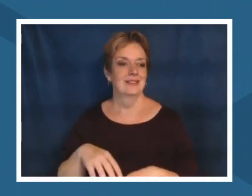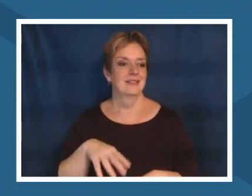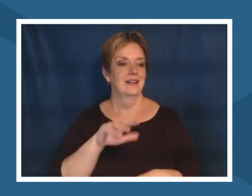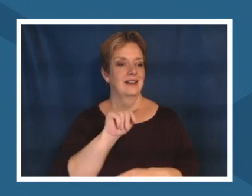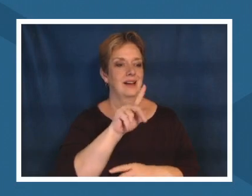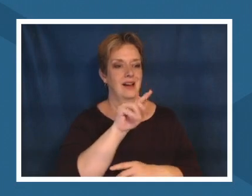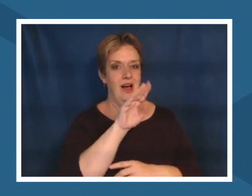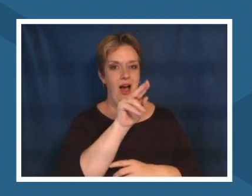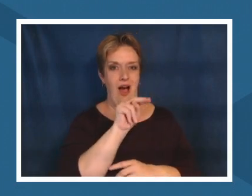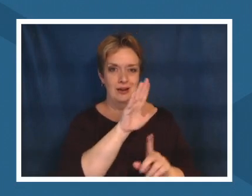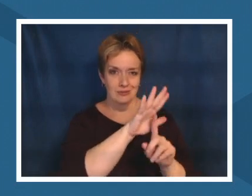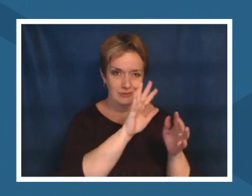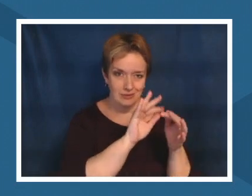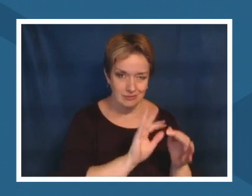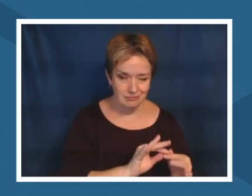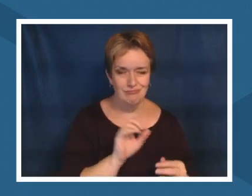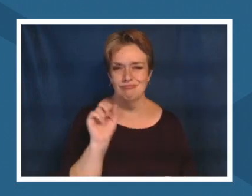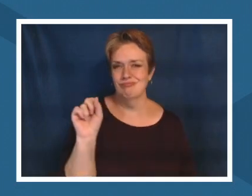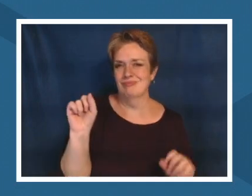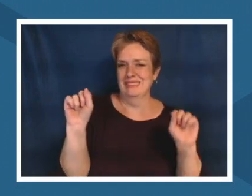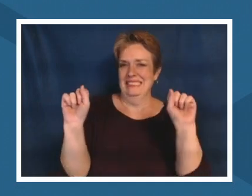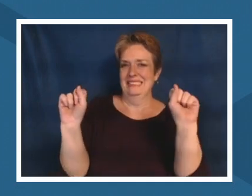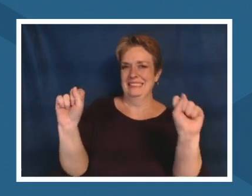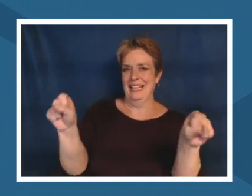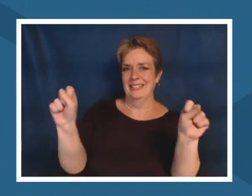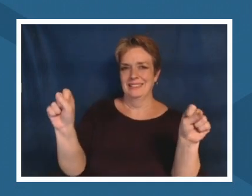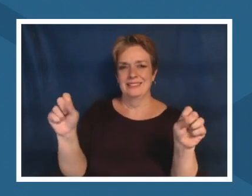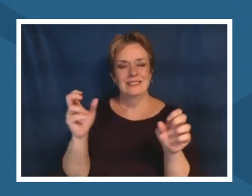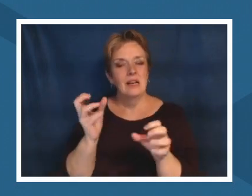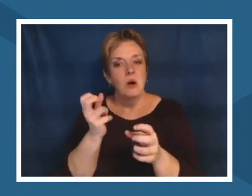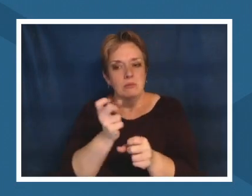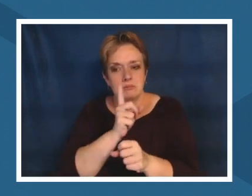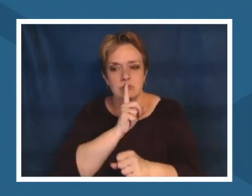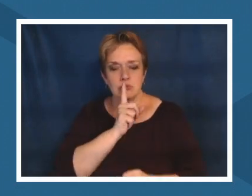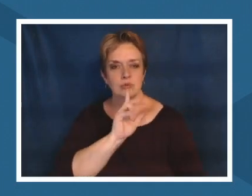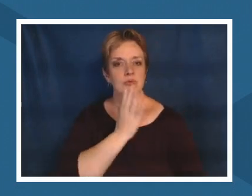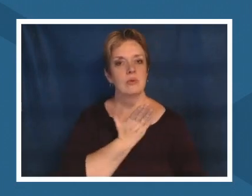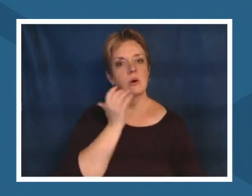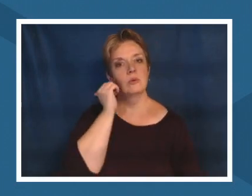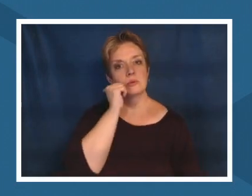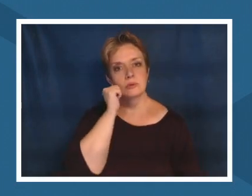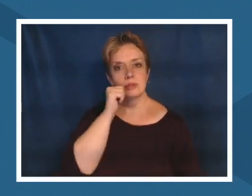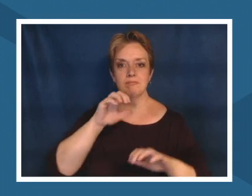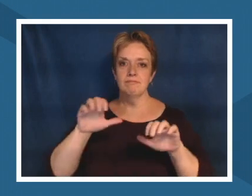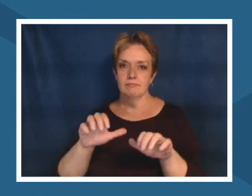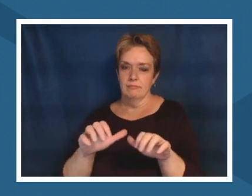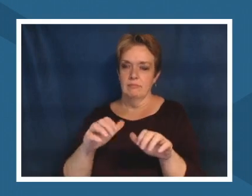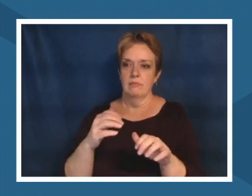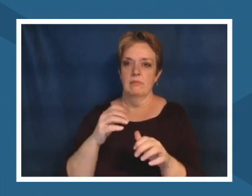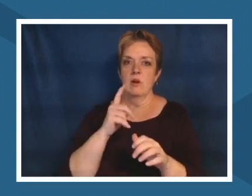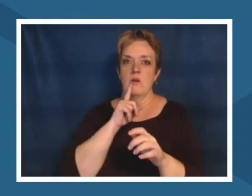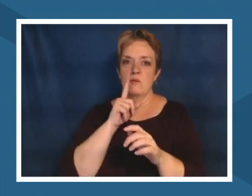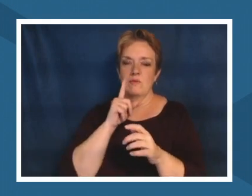our daily practices are grounded in